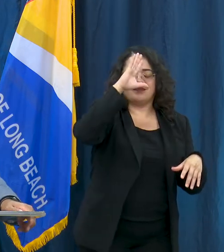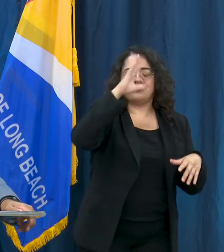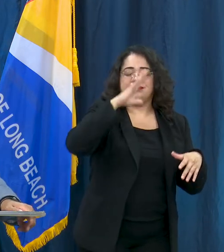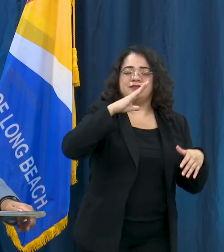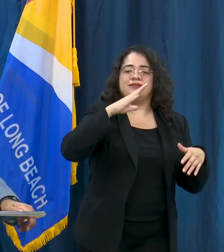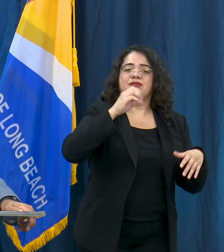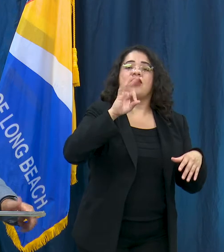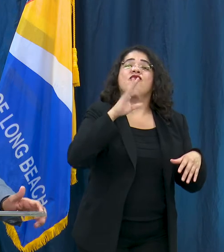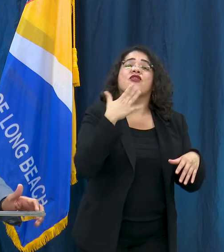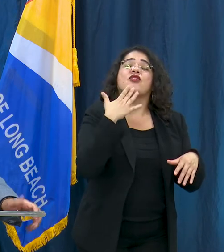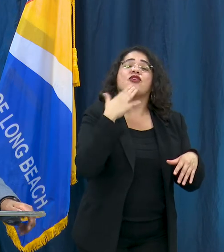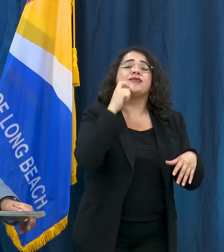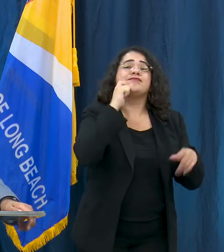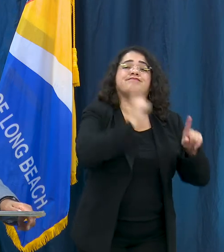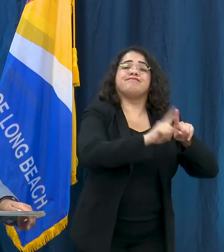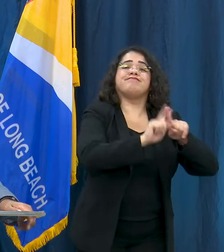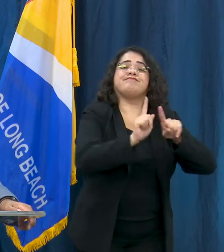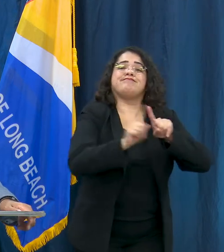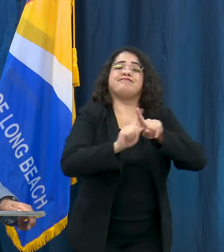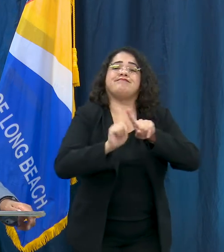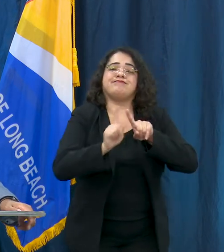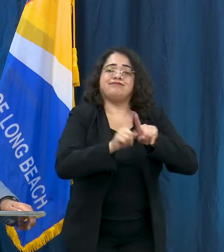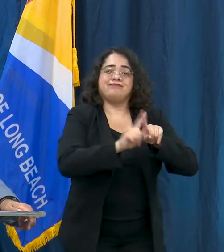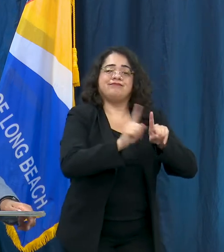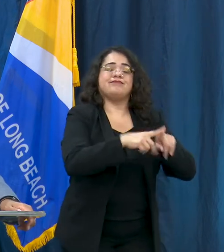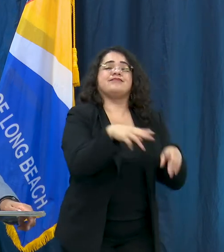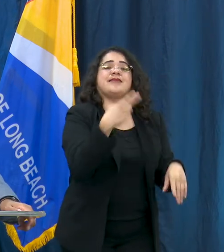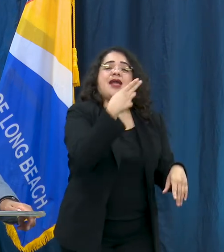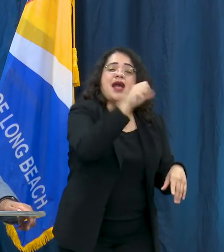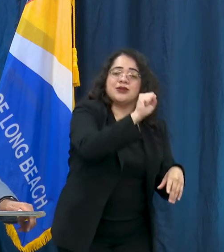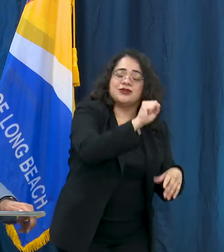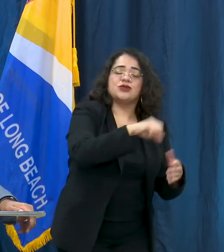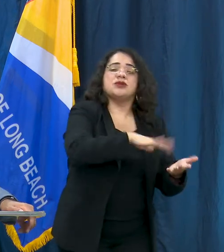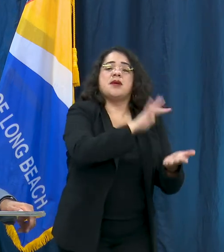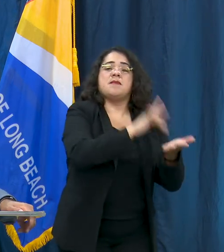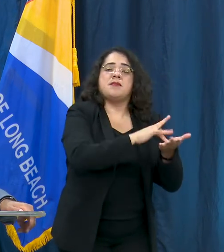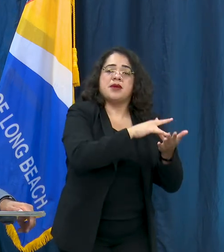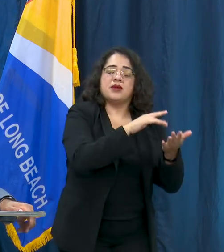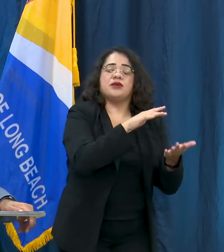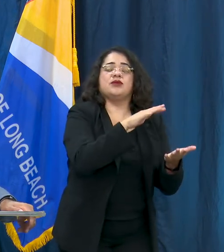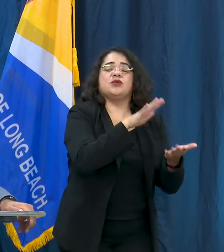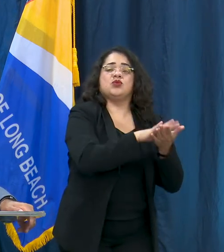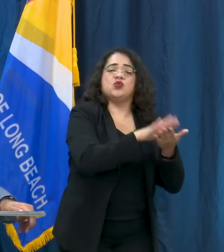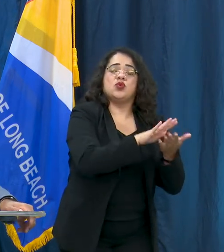middle schools and spoke with them. I've talked to some black educators and scholars from Long Beach and I will continue